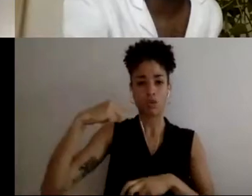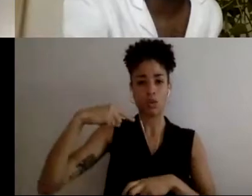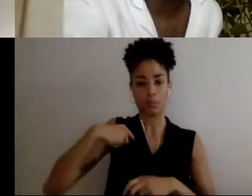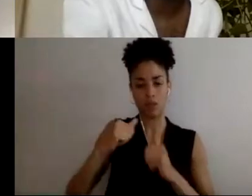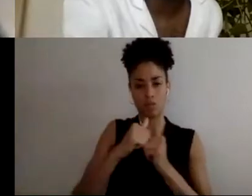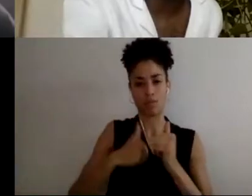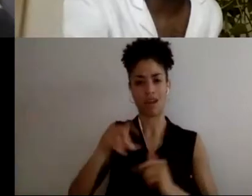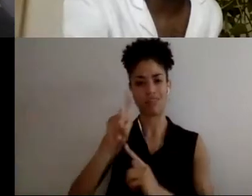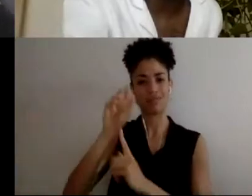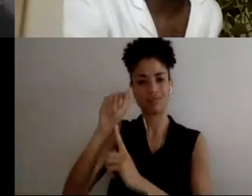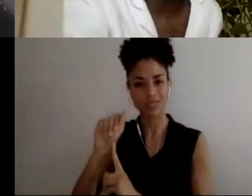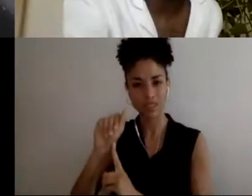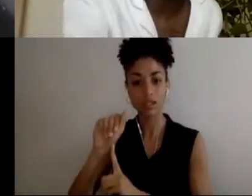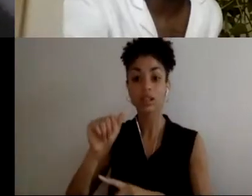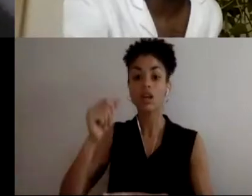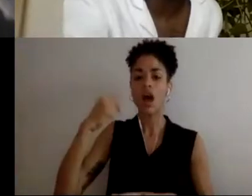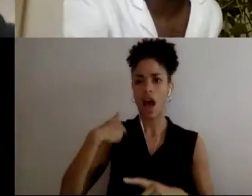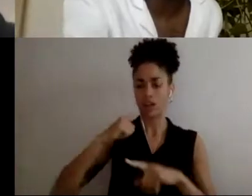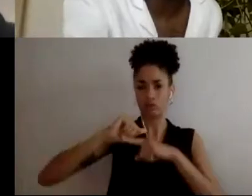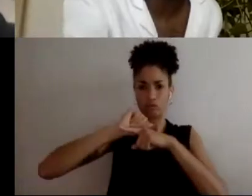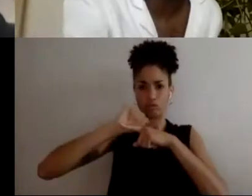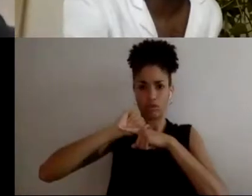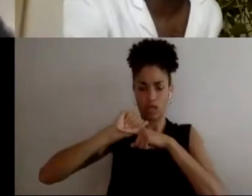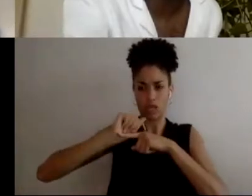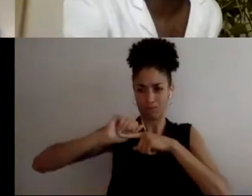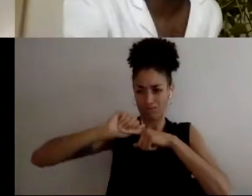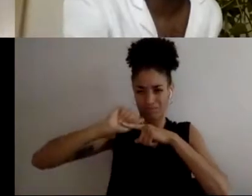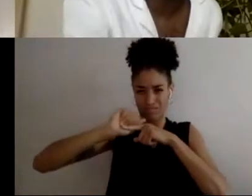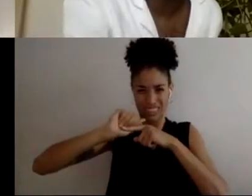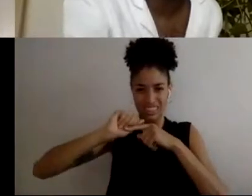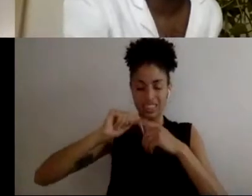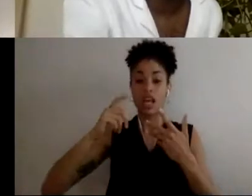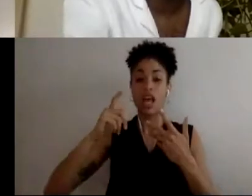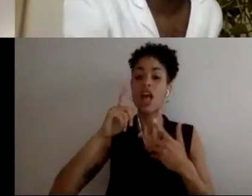I actually had to train myself. I think it really helped me get over my dysgraphia. And